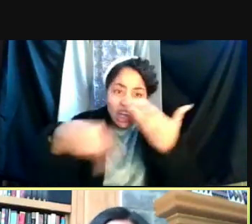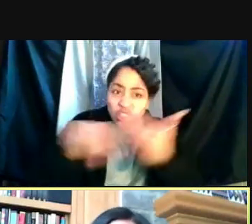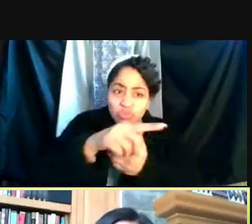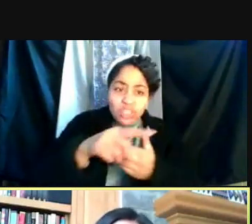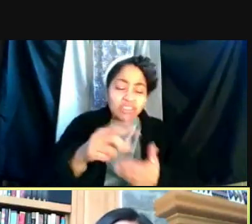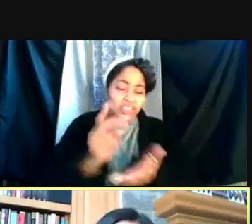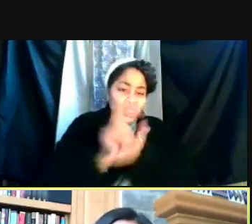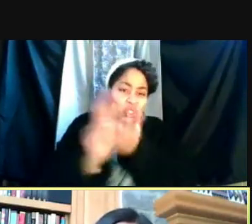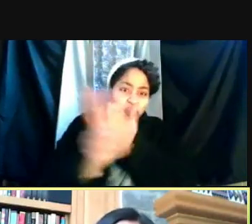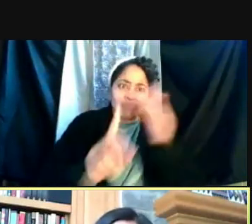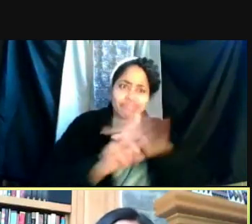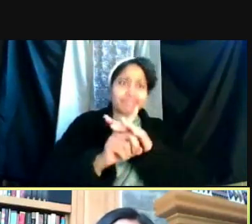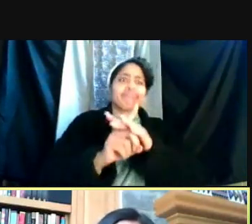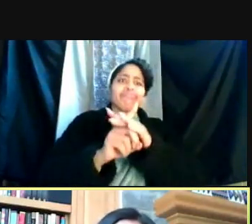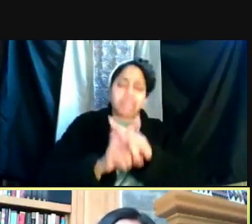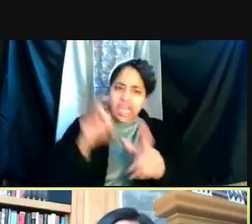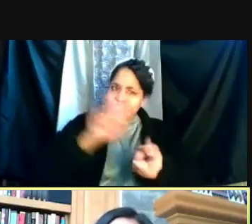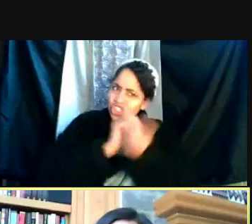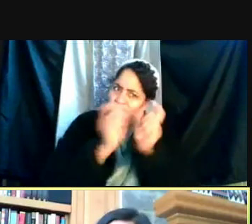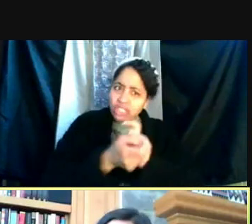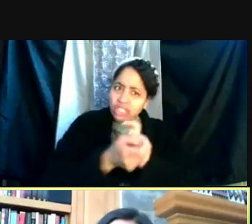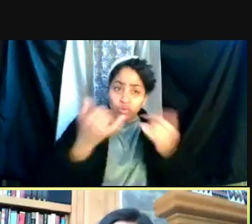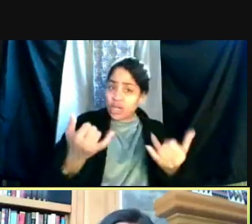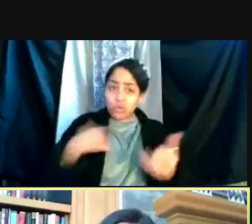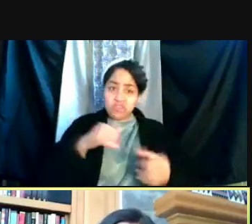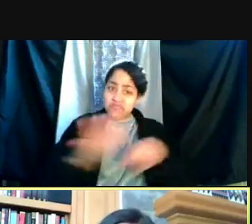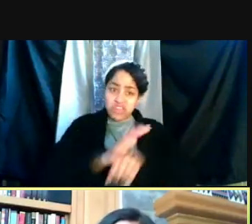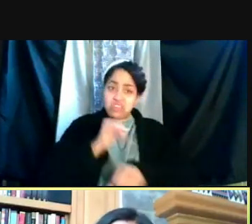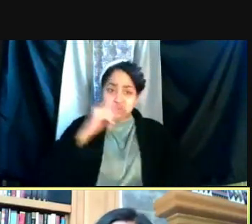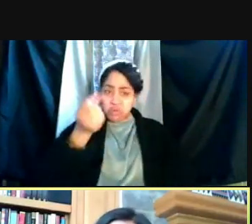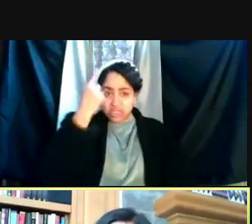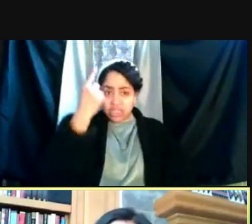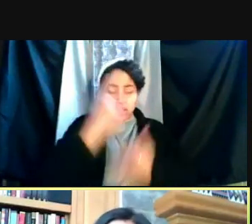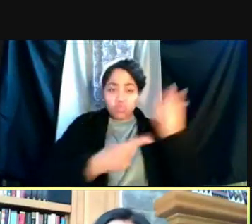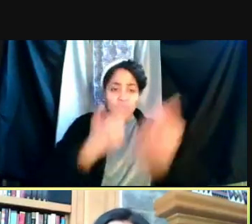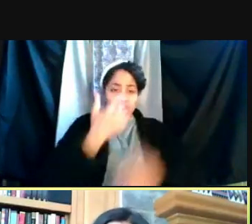And part of it is that we just don't fully understand what vaccination means.